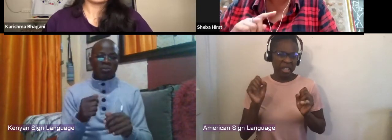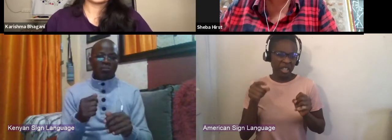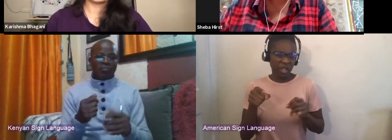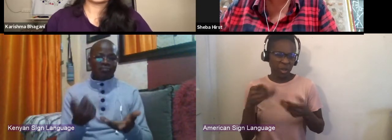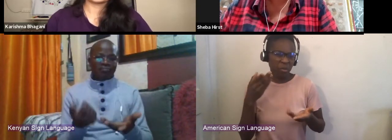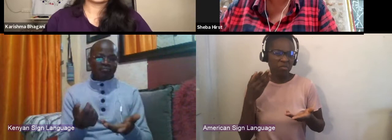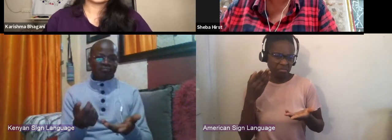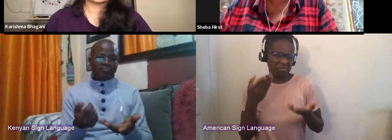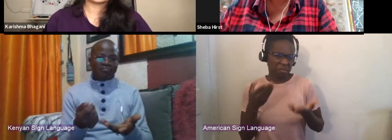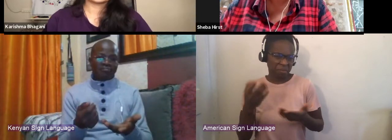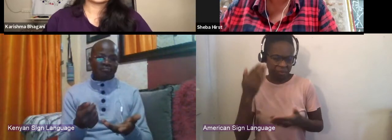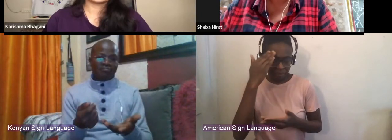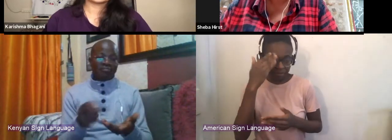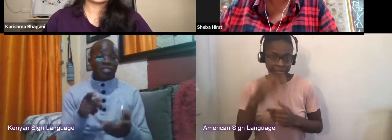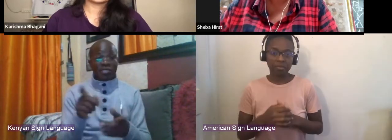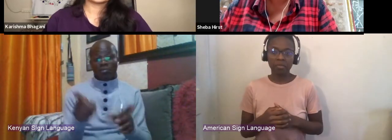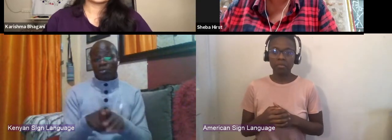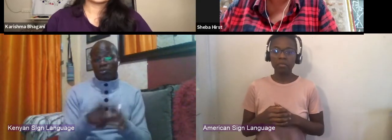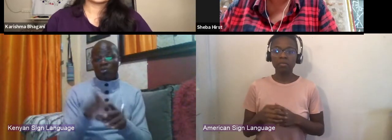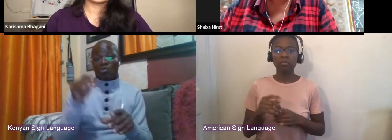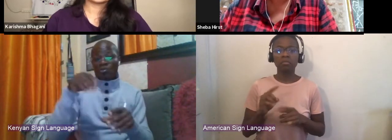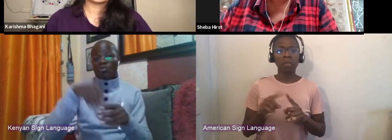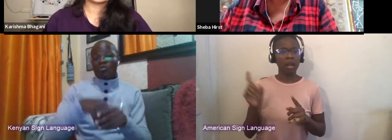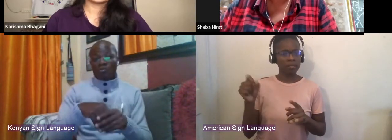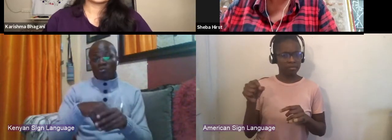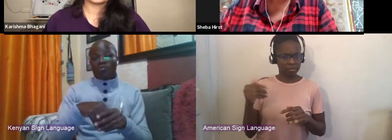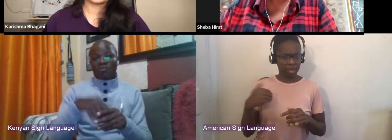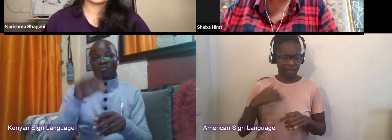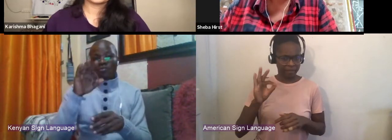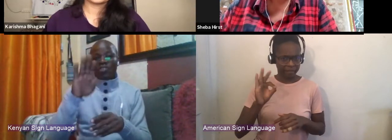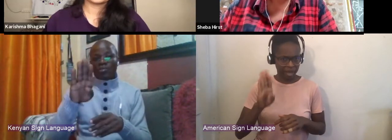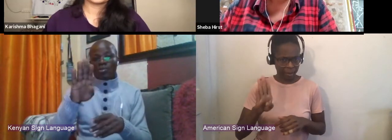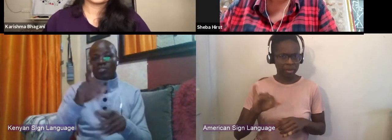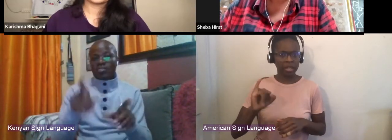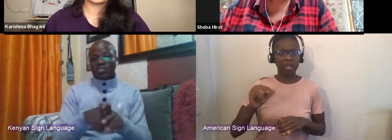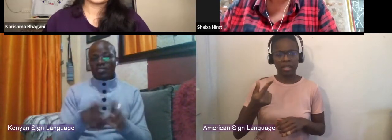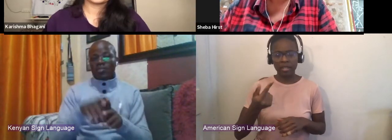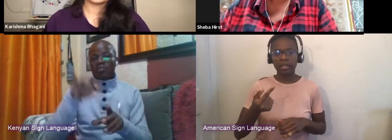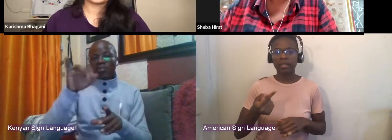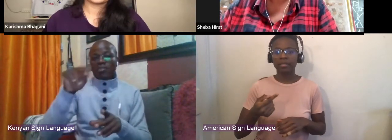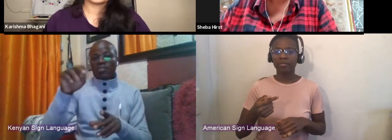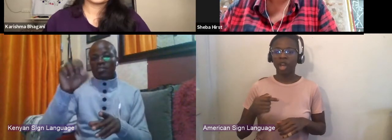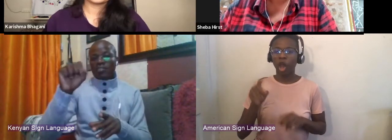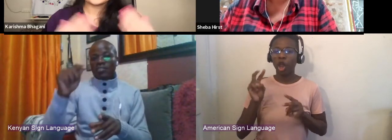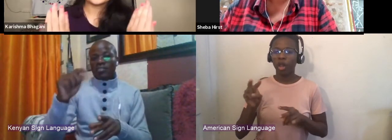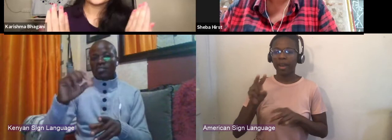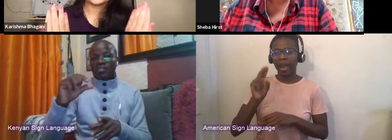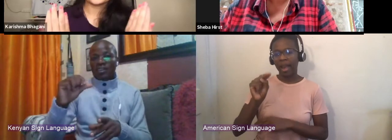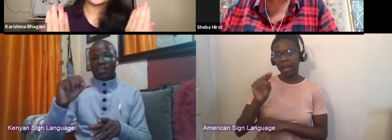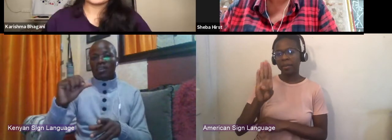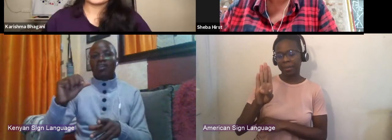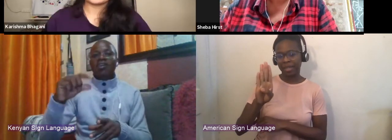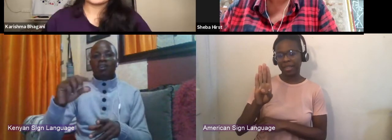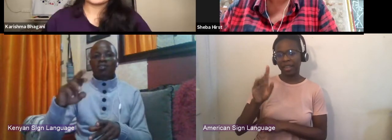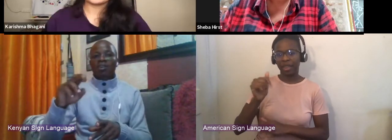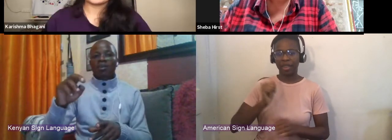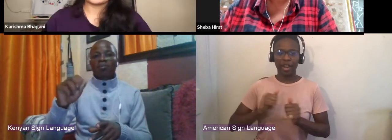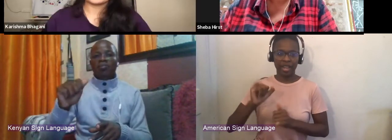with the NBO Musical Theater Initiative. Yep. And actually this will be streaming on that platform.